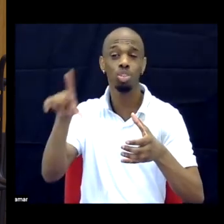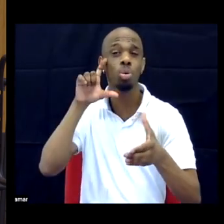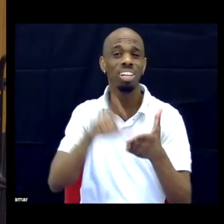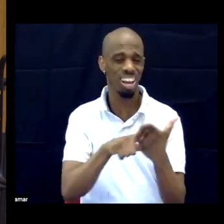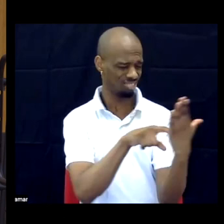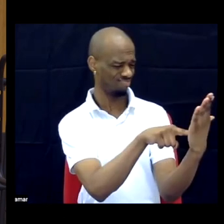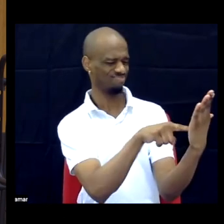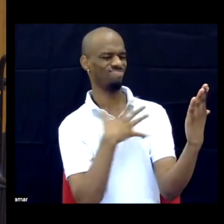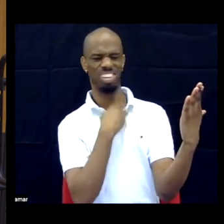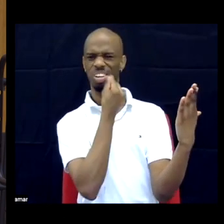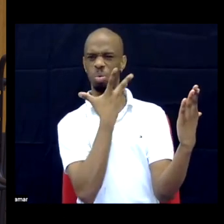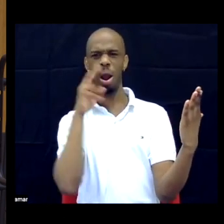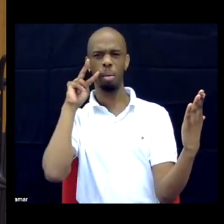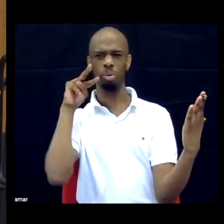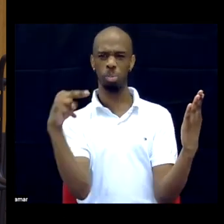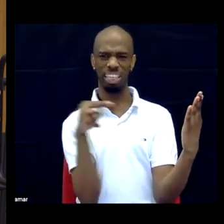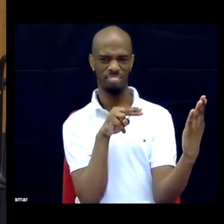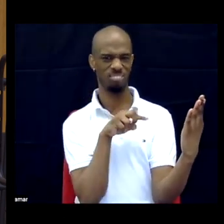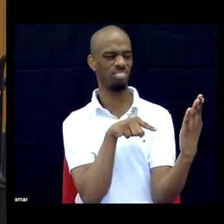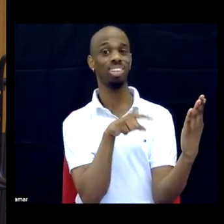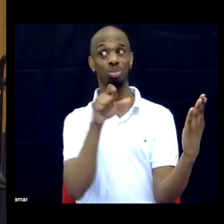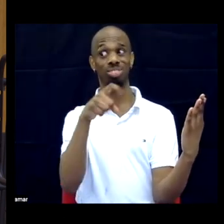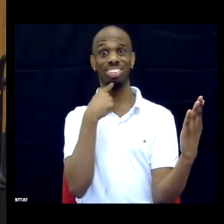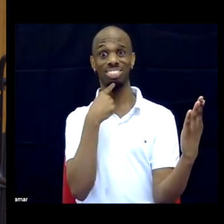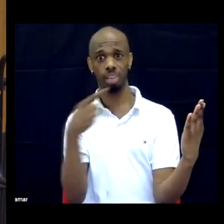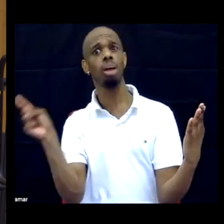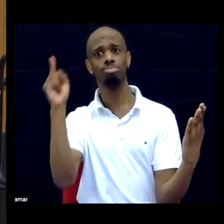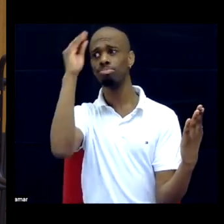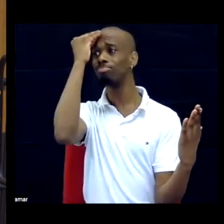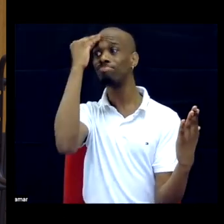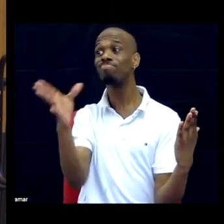I think a lot of my academic career and a lot of my publishing has been, like, here's